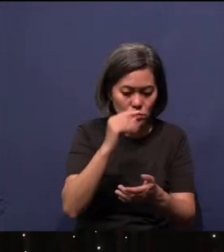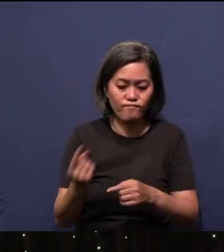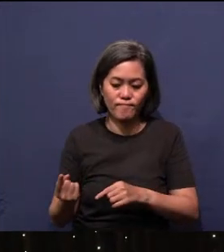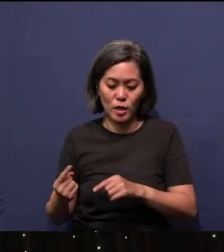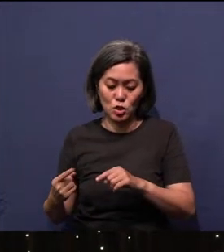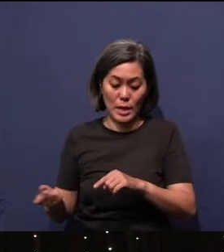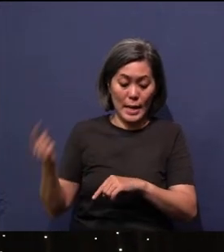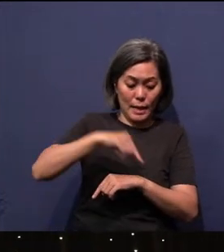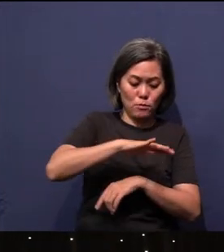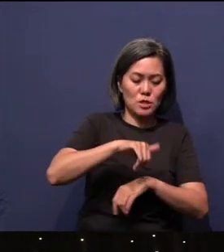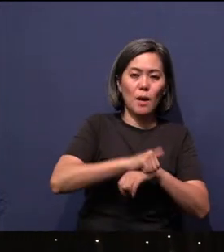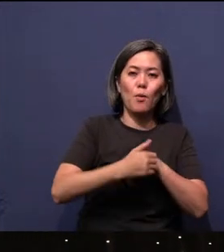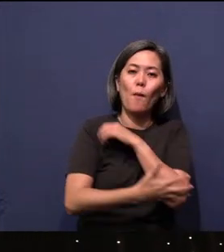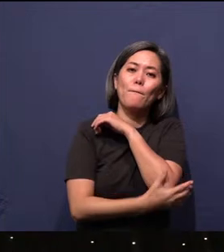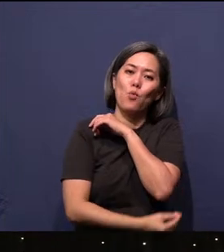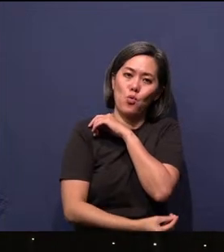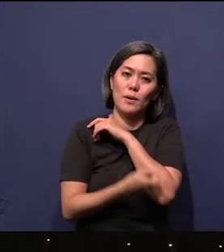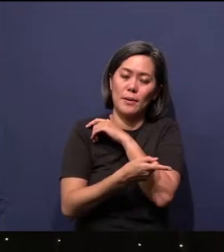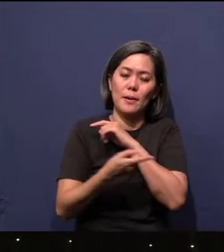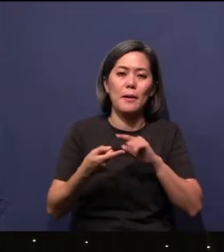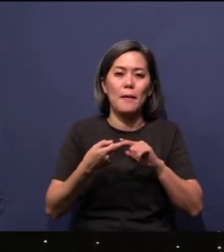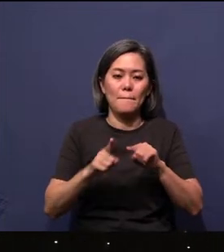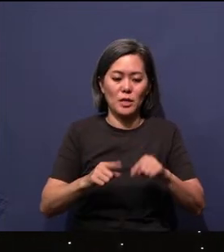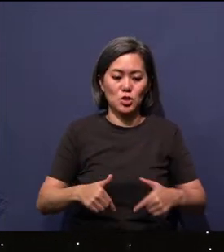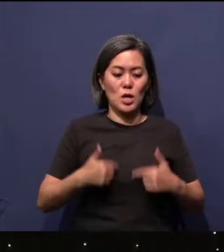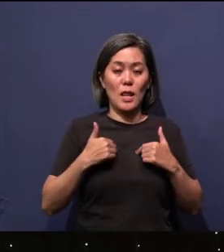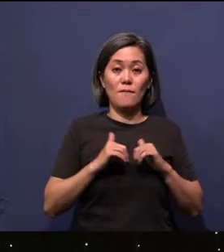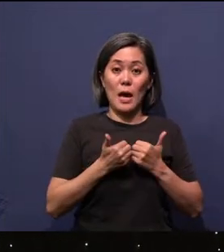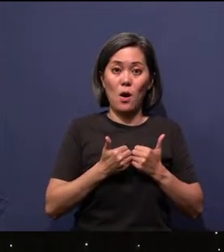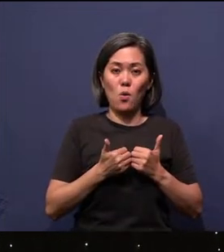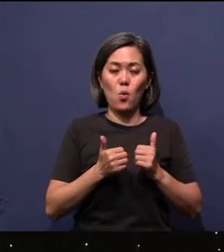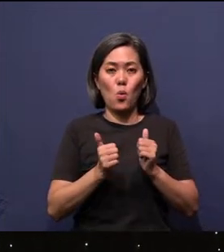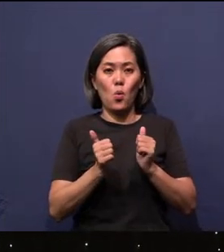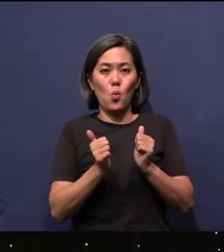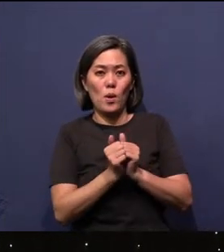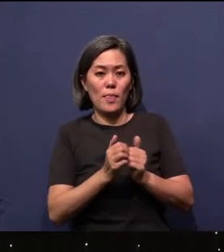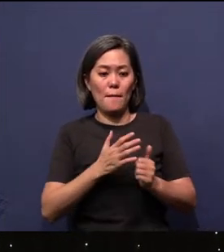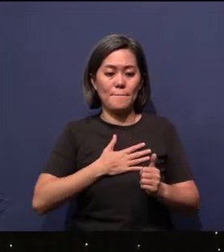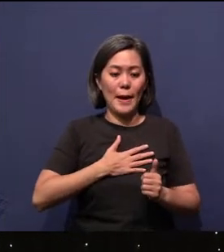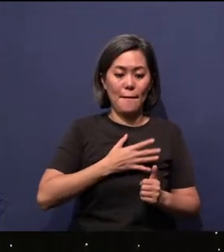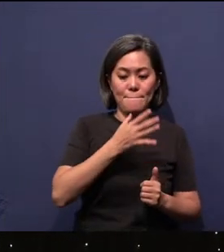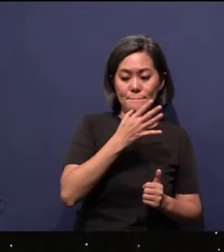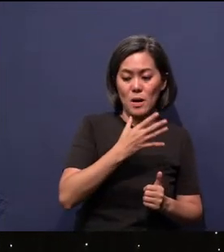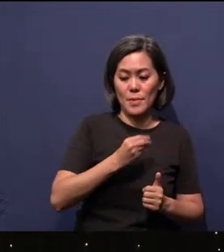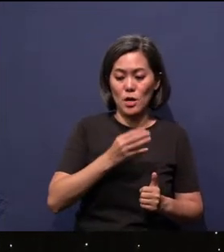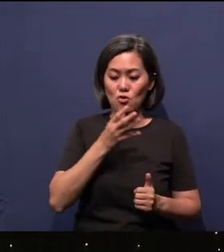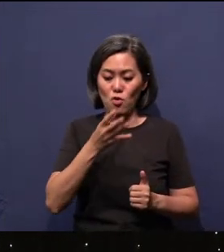She came to Singapore poor and made a living - with my mom - and made living by sewing Kebaya clothes, just sewing and